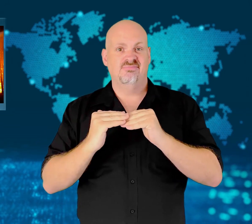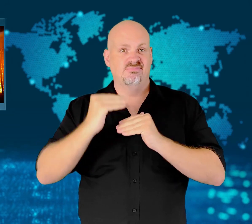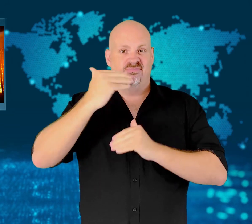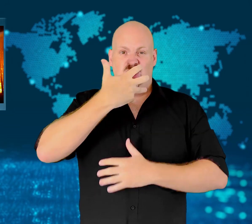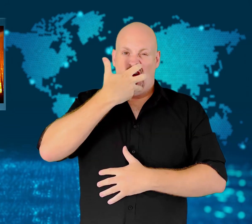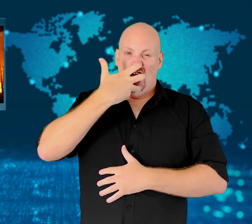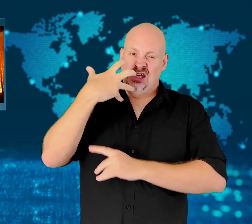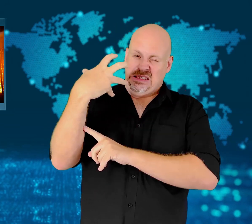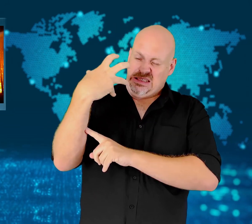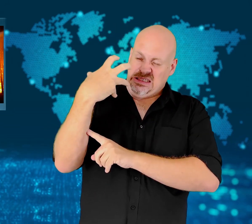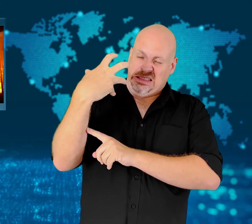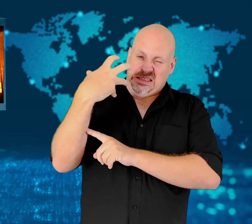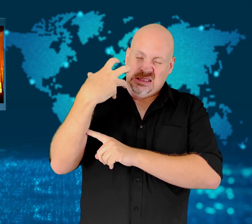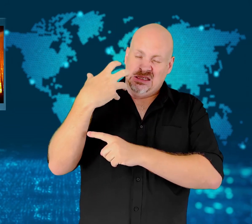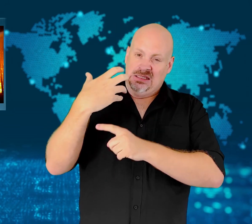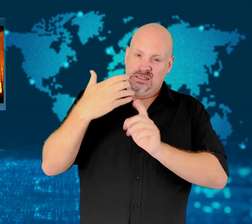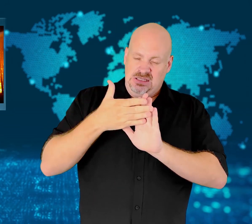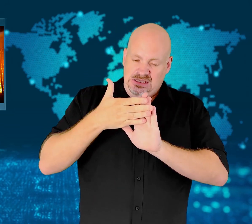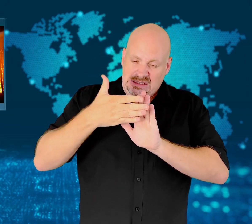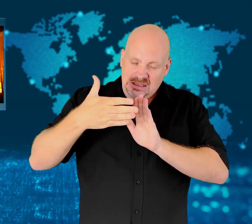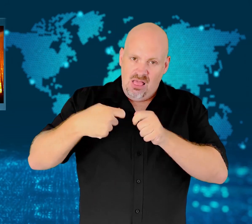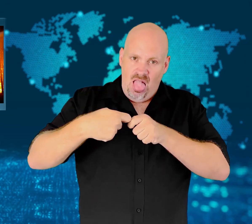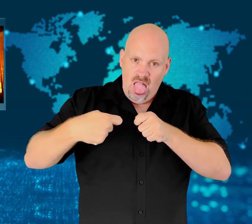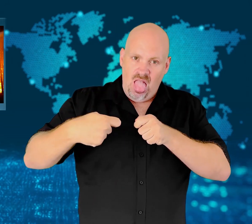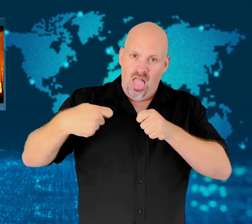in their carbon emissions.